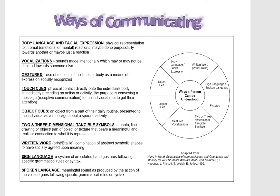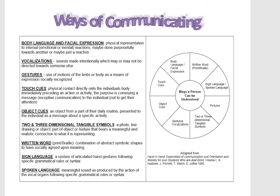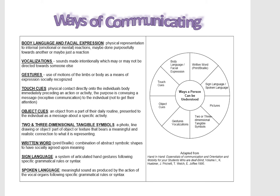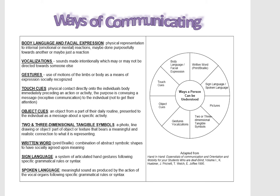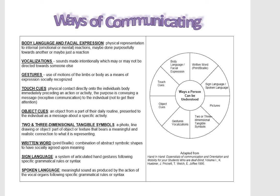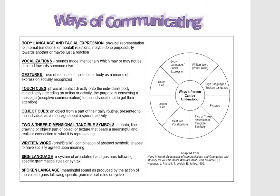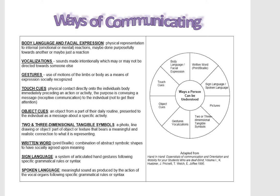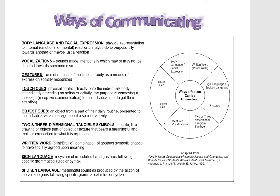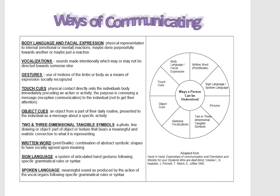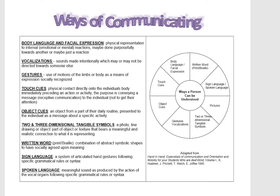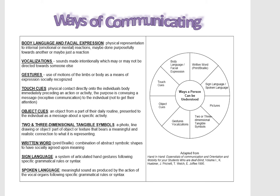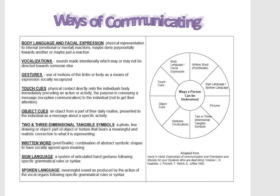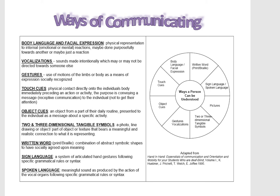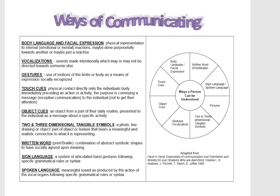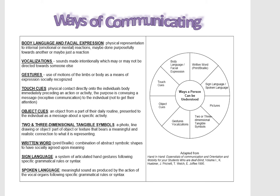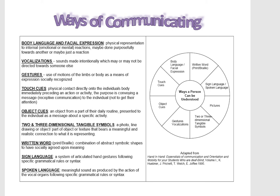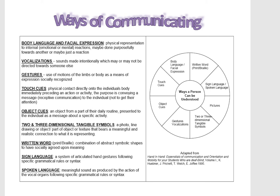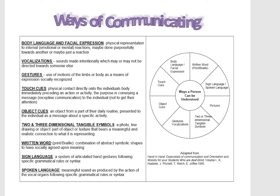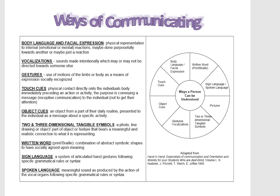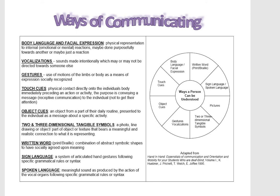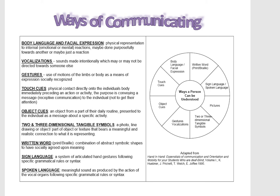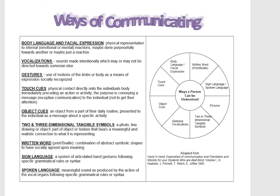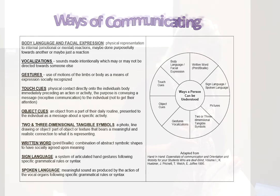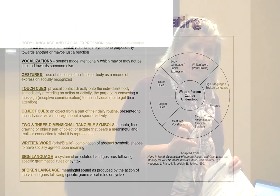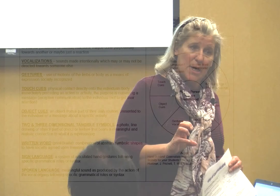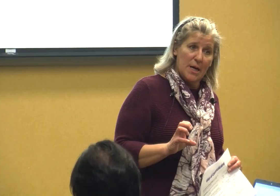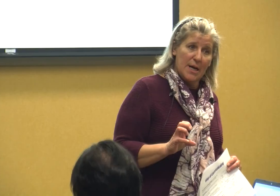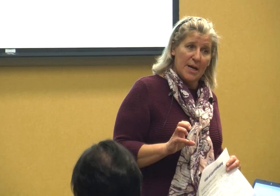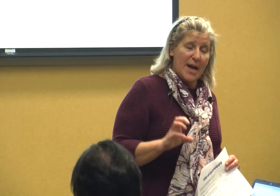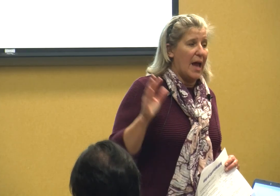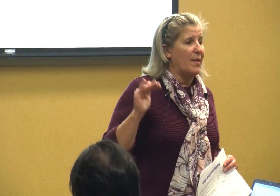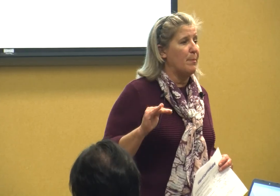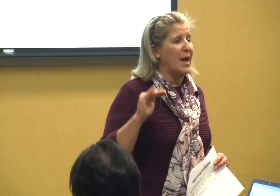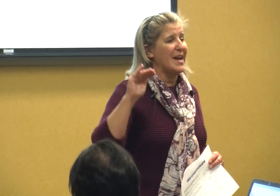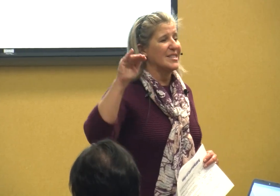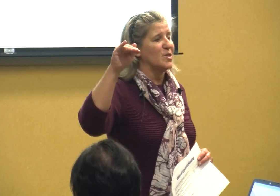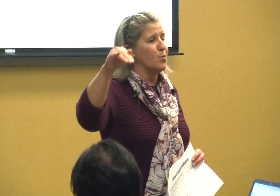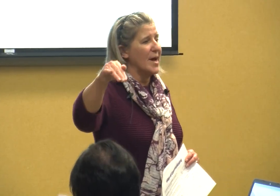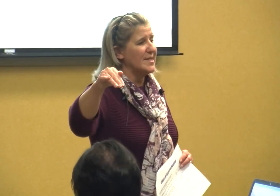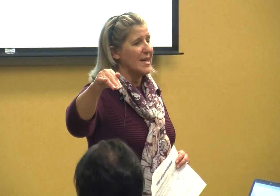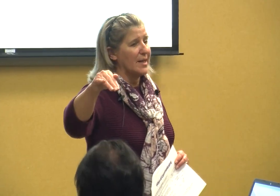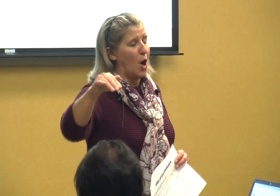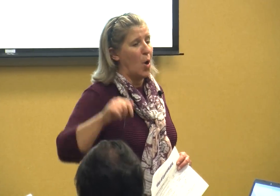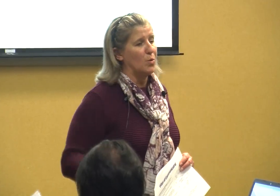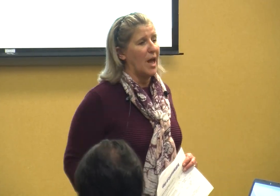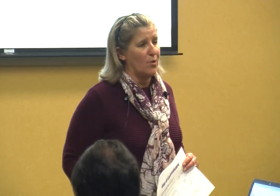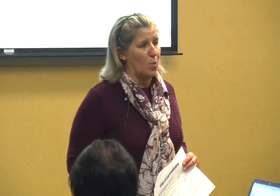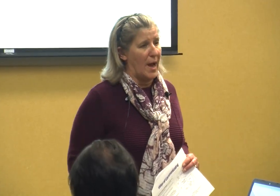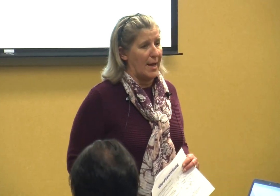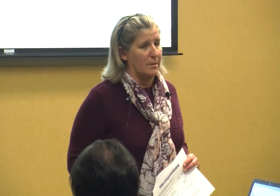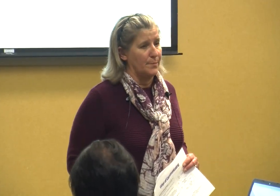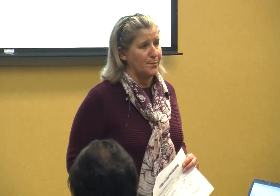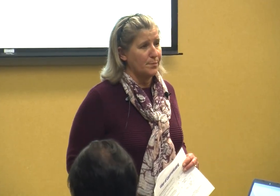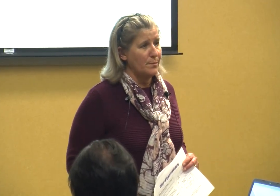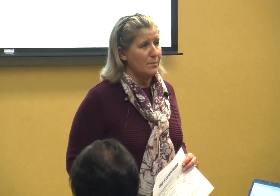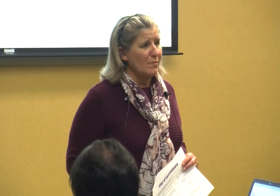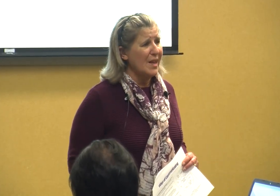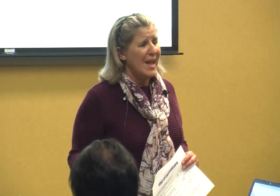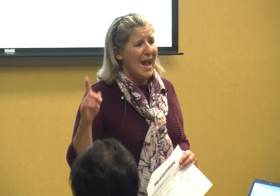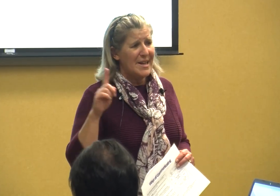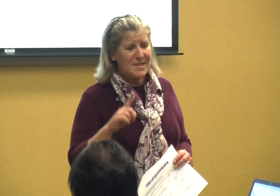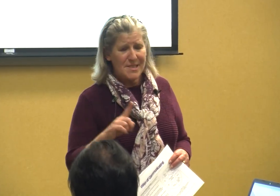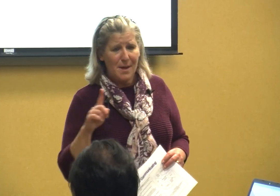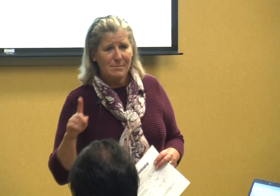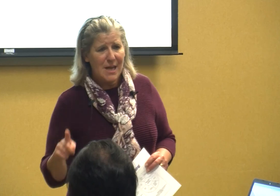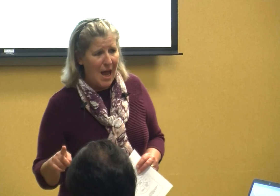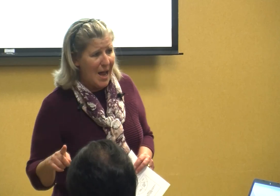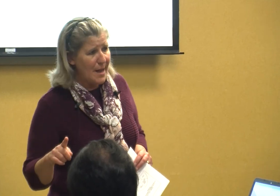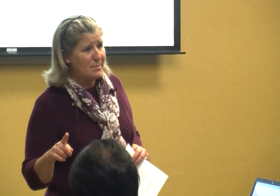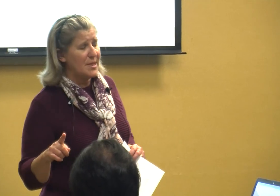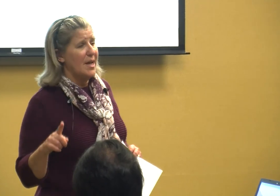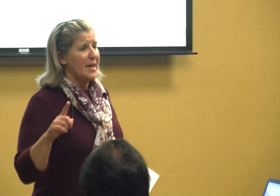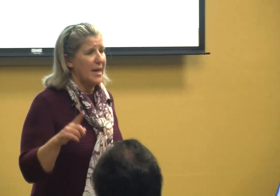one way they receive it one way and they may express it a whole other way and sometimes kids